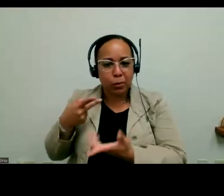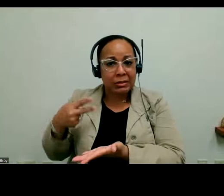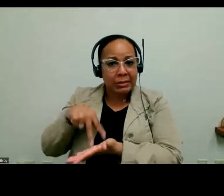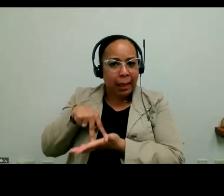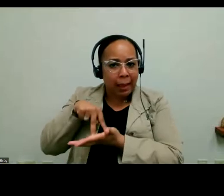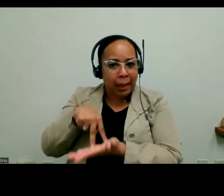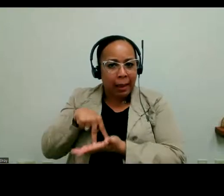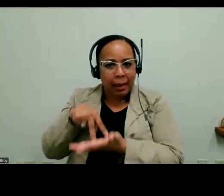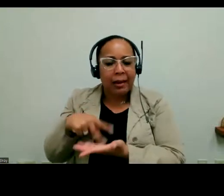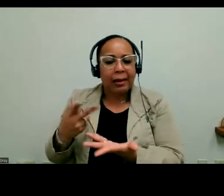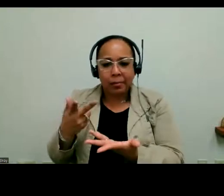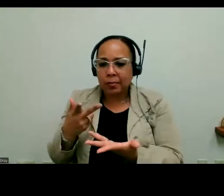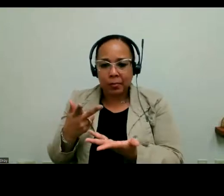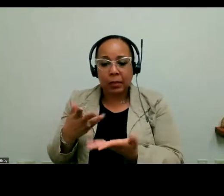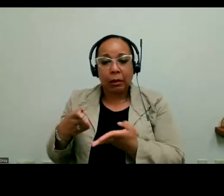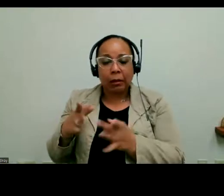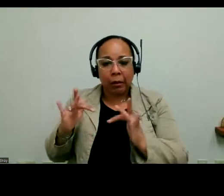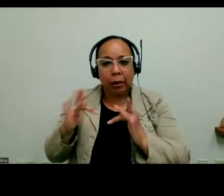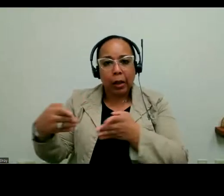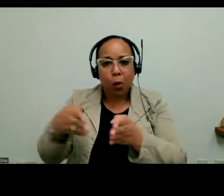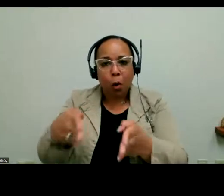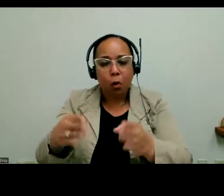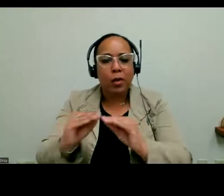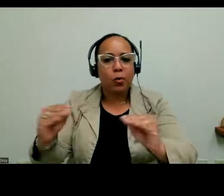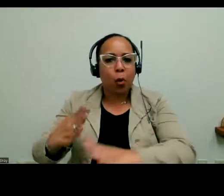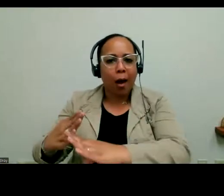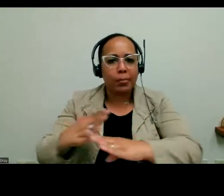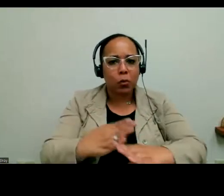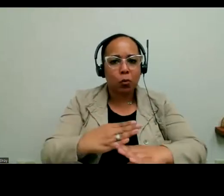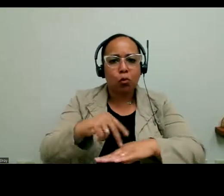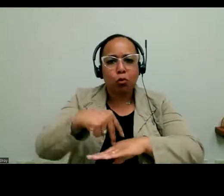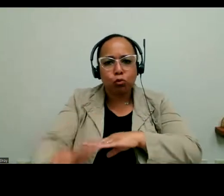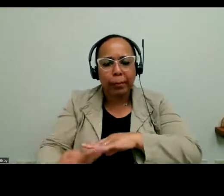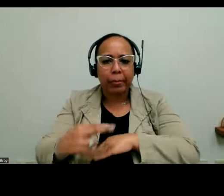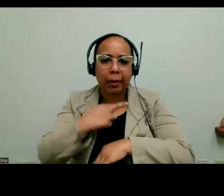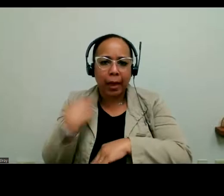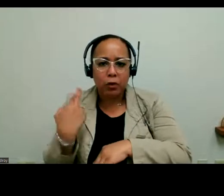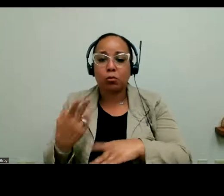that there are clear walkways with no obstacles. Making sure that